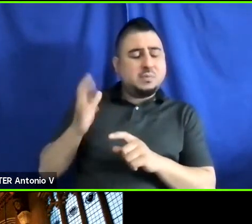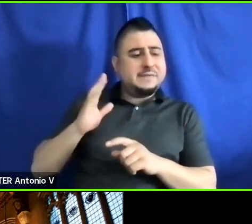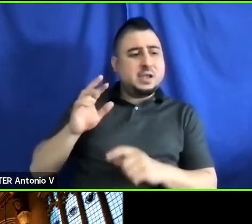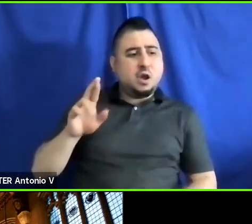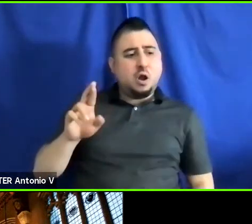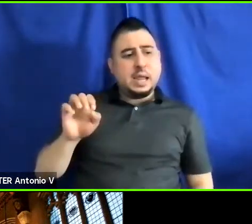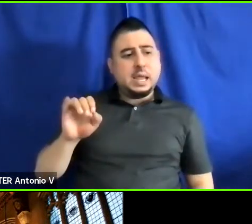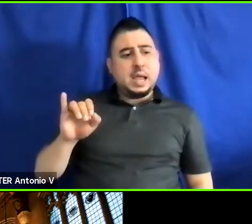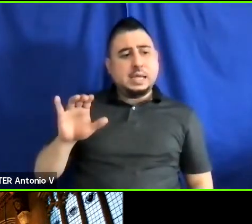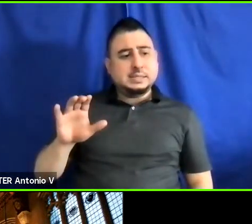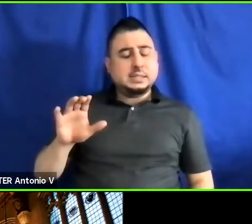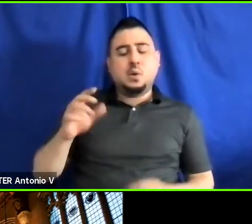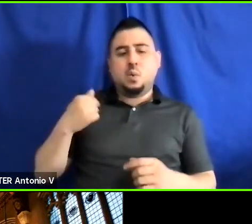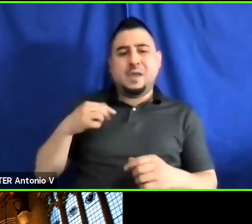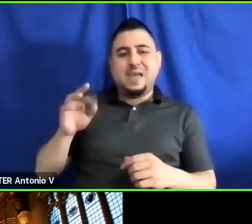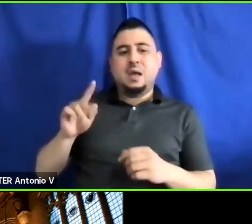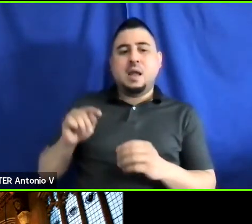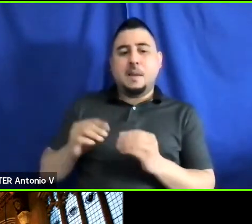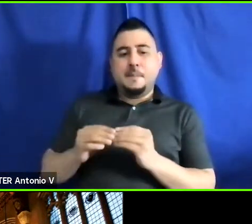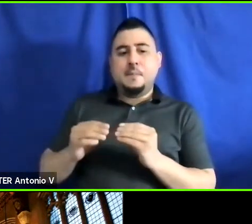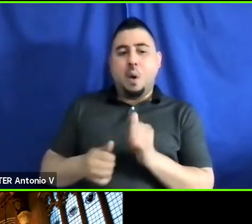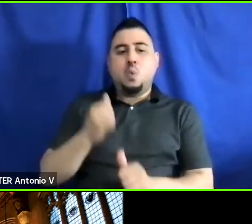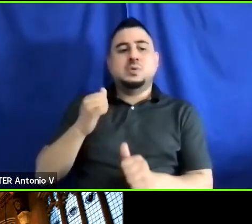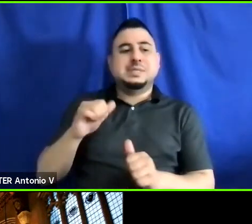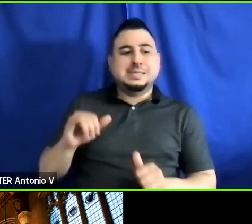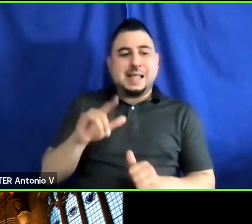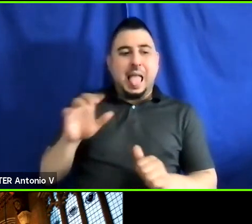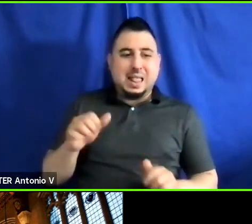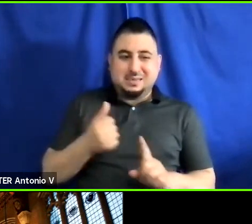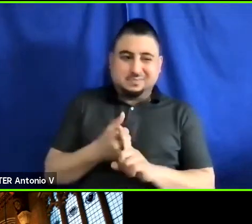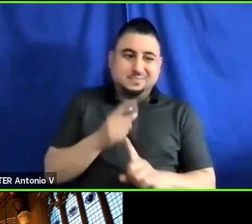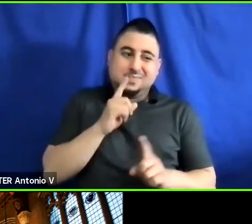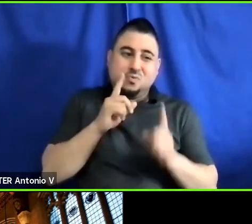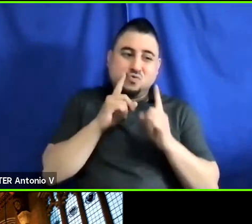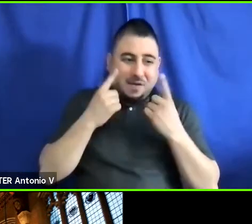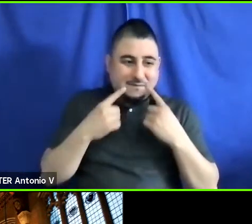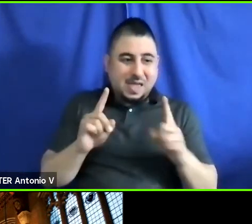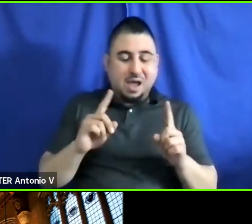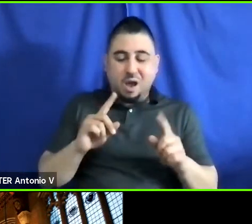found that most armrest styles were not very effective under the types of loading we see